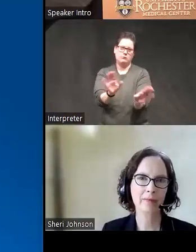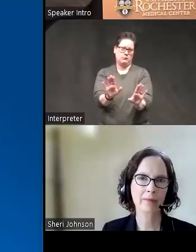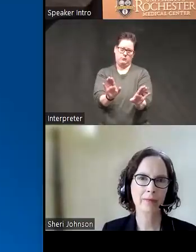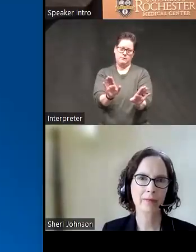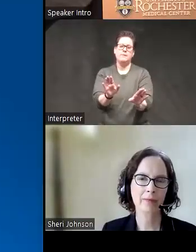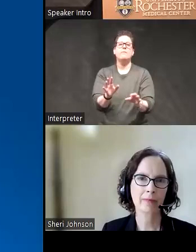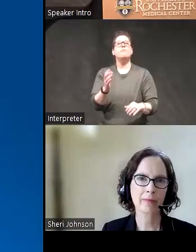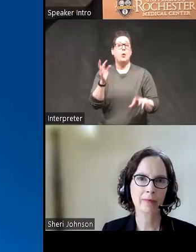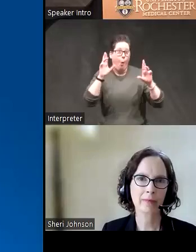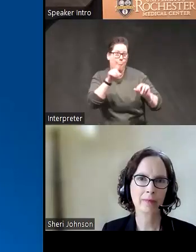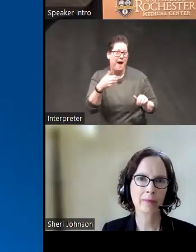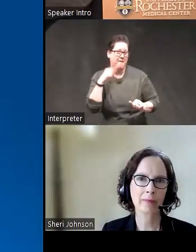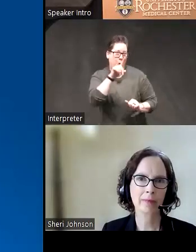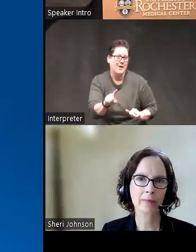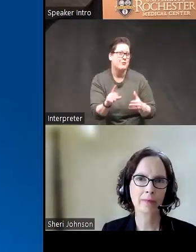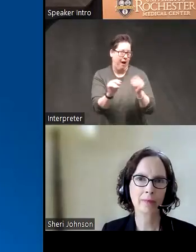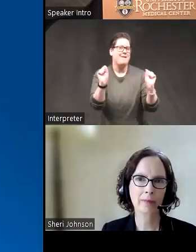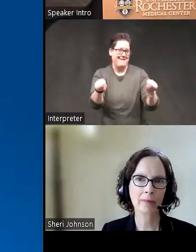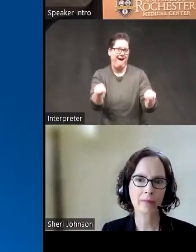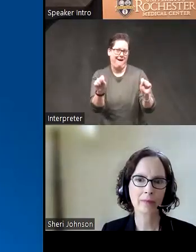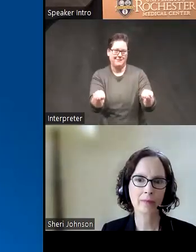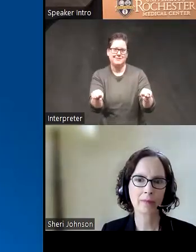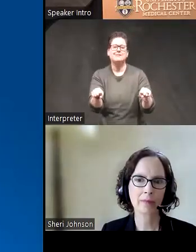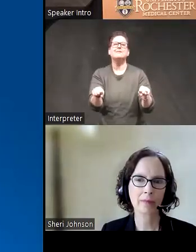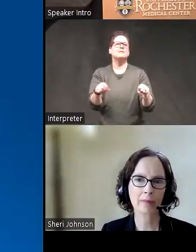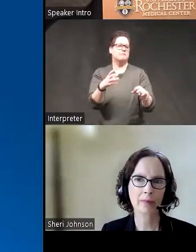um we do hope people have questions or comments you know throughout or at the end of the talk